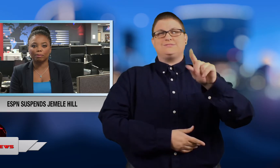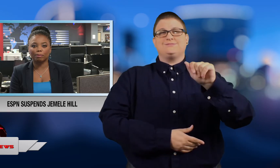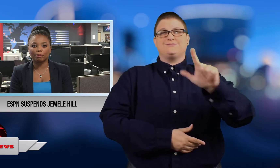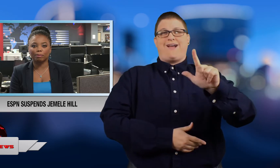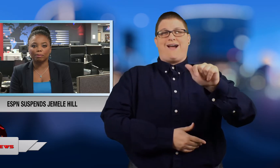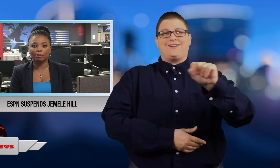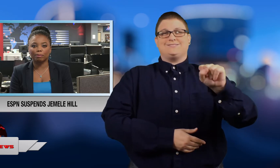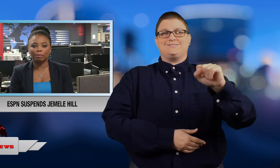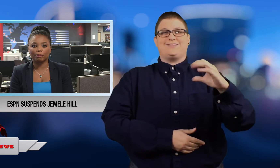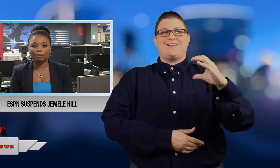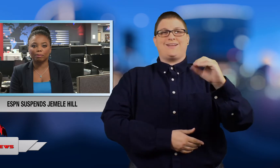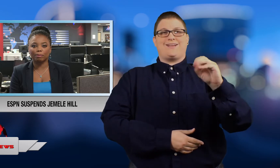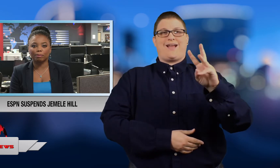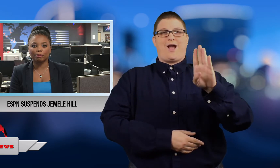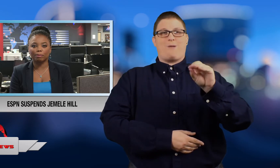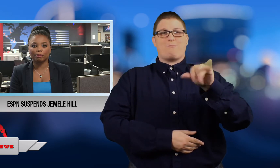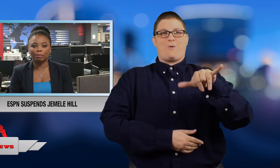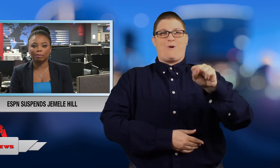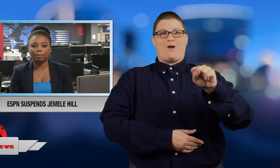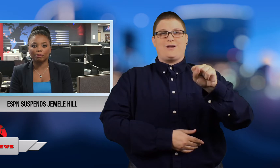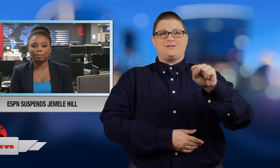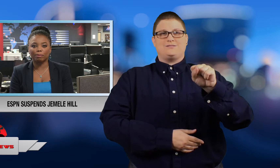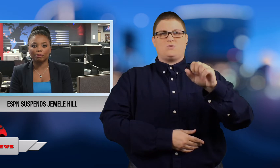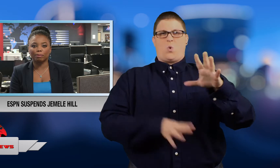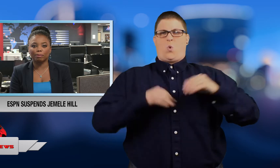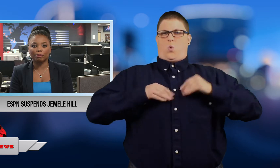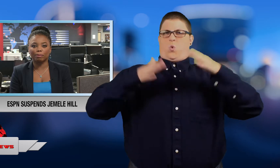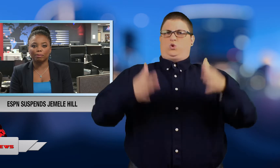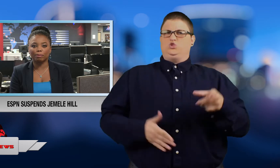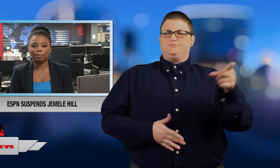Cowboys owner Jerry